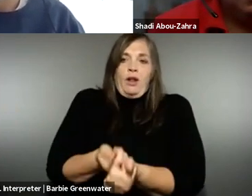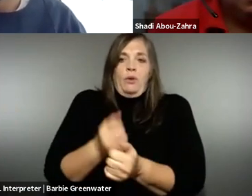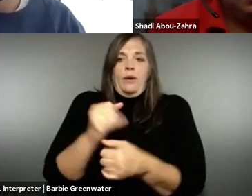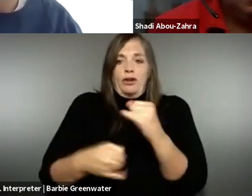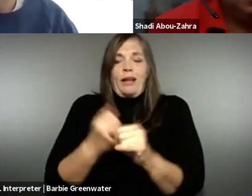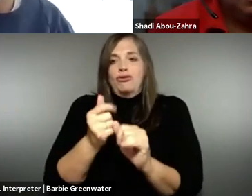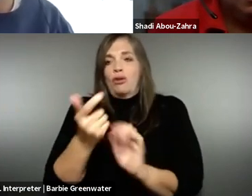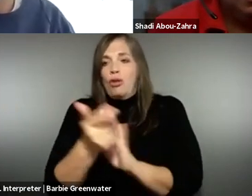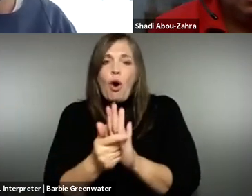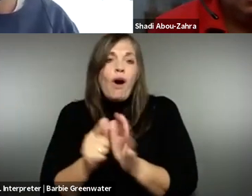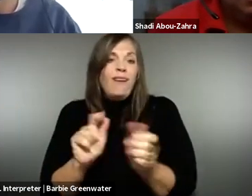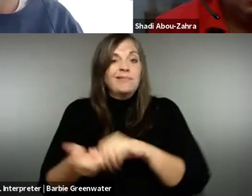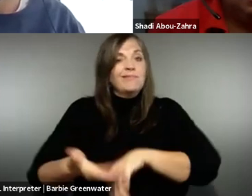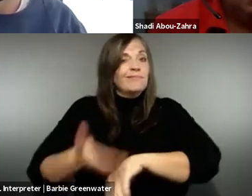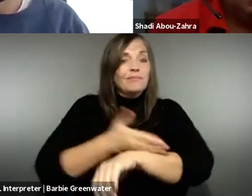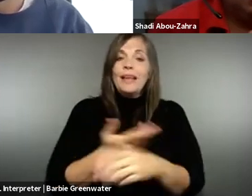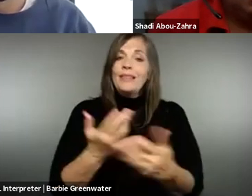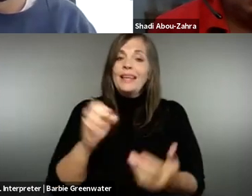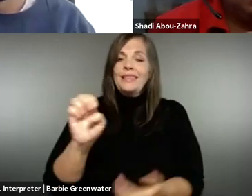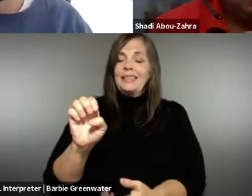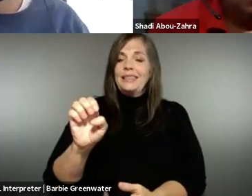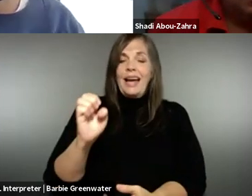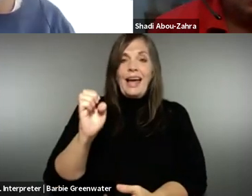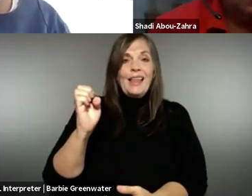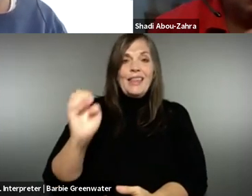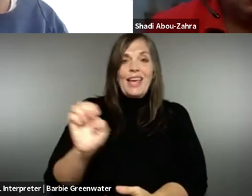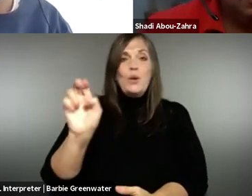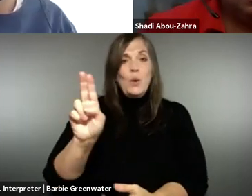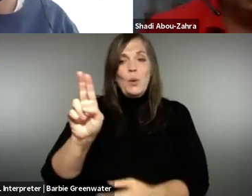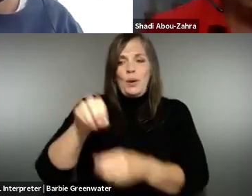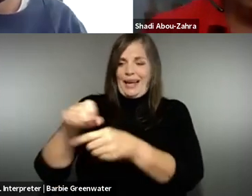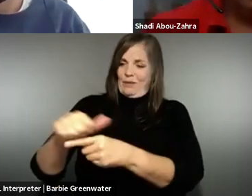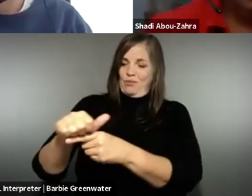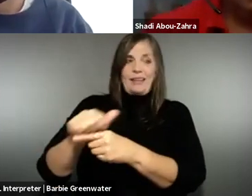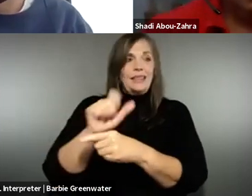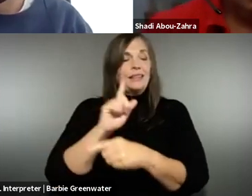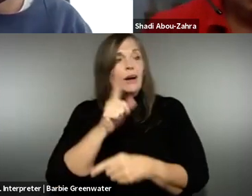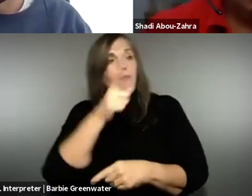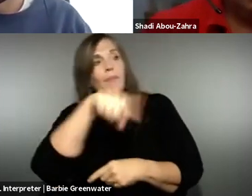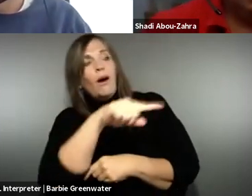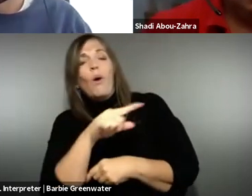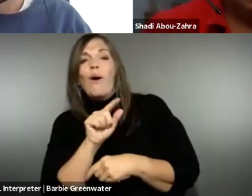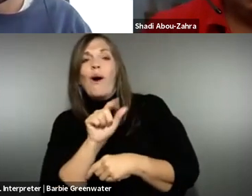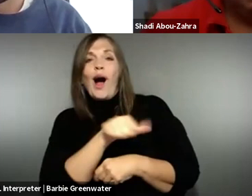much resources and their approach to that. So, I'm sorry to say this is the EU in practice. It's not -- you know,